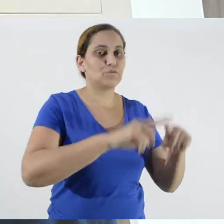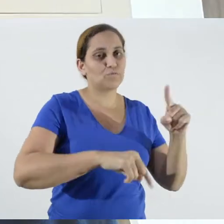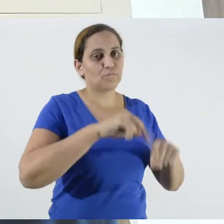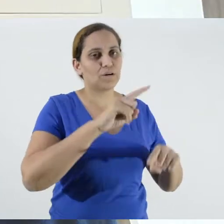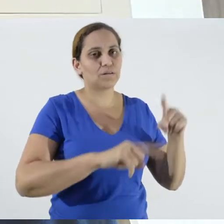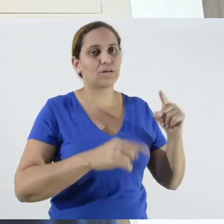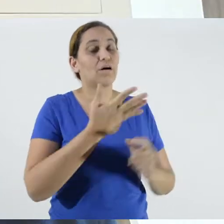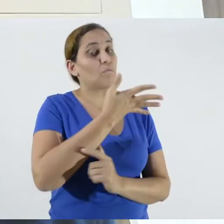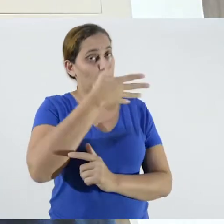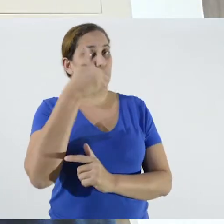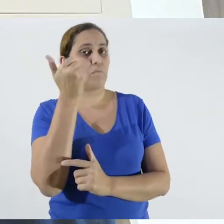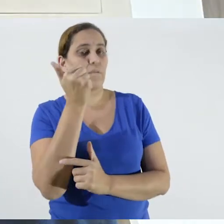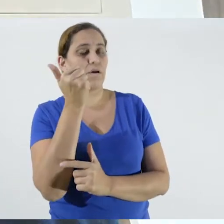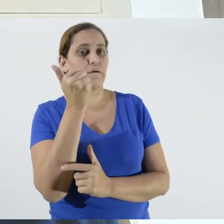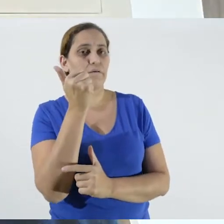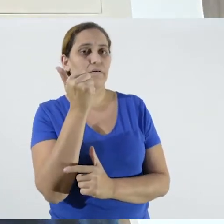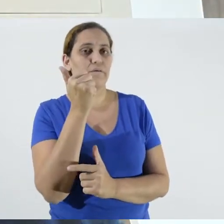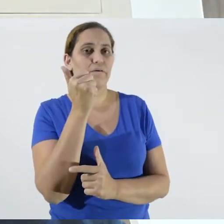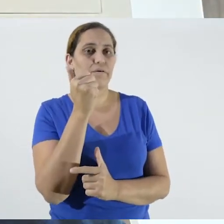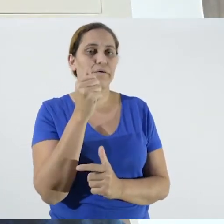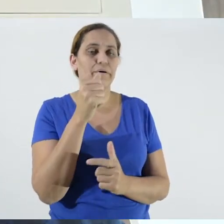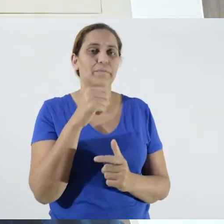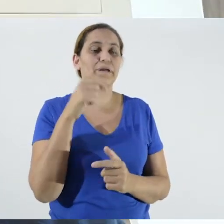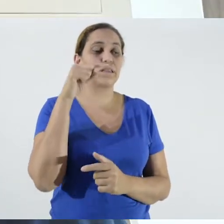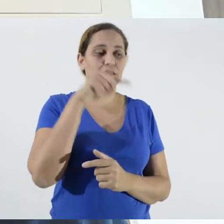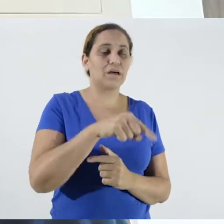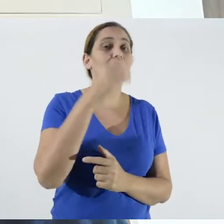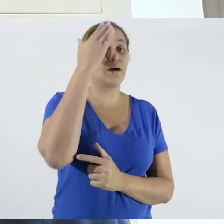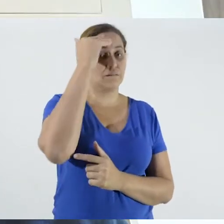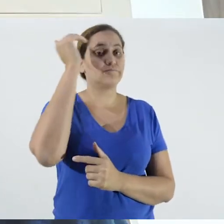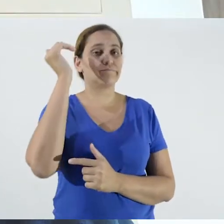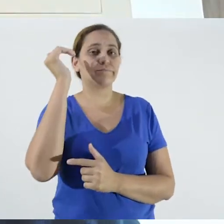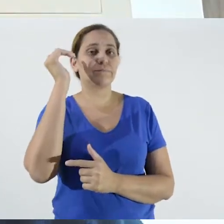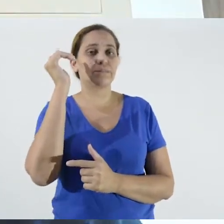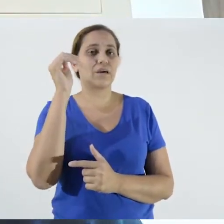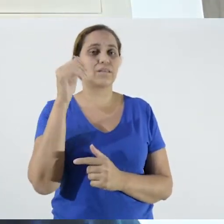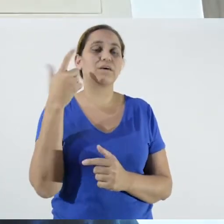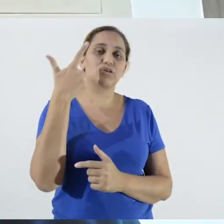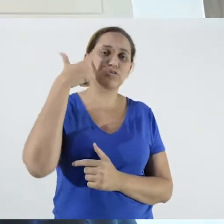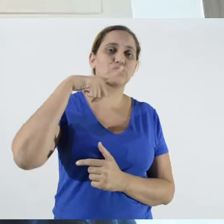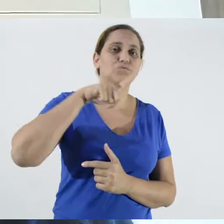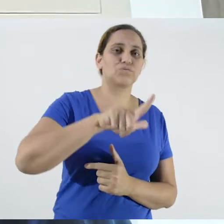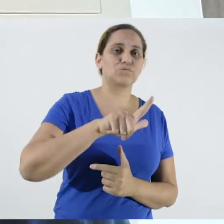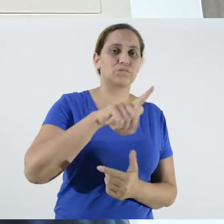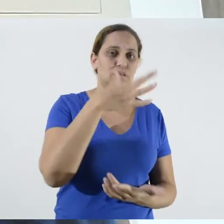so that they can interact at those moments when we are not around.